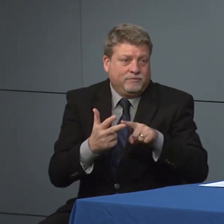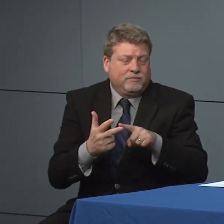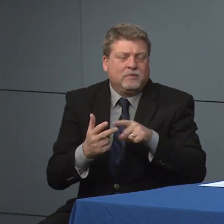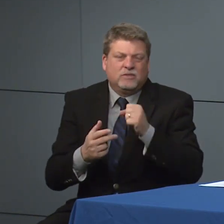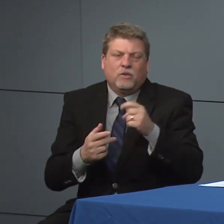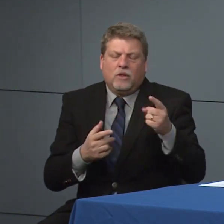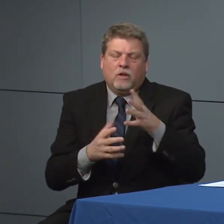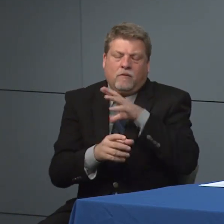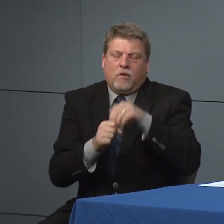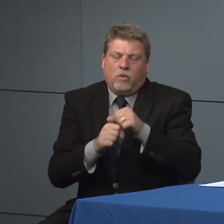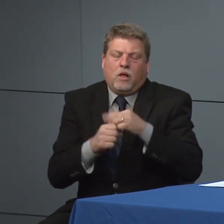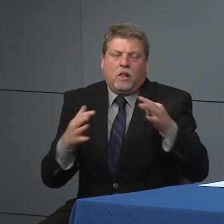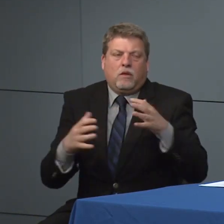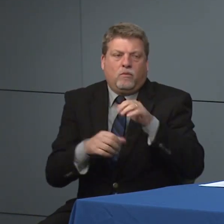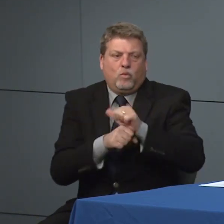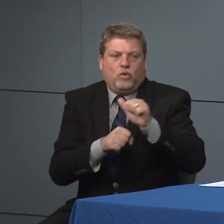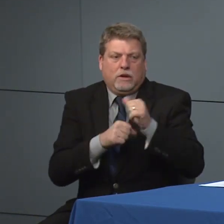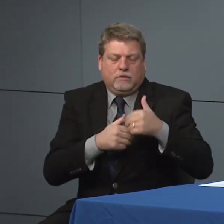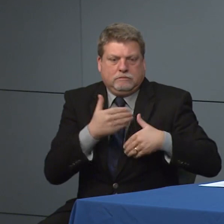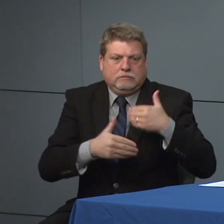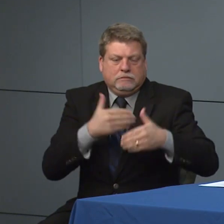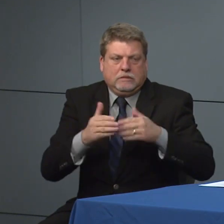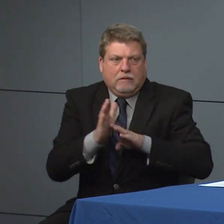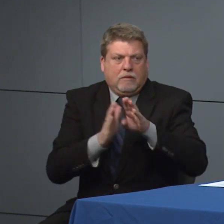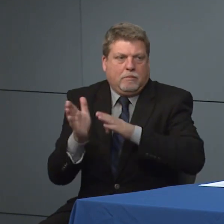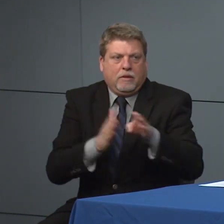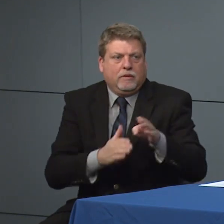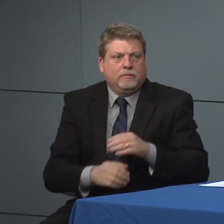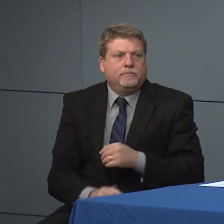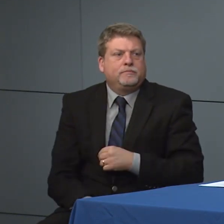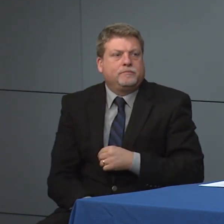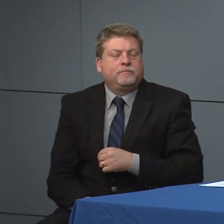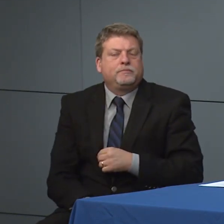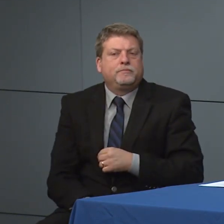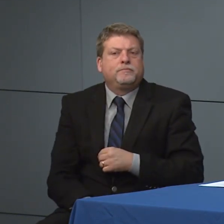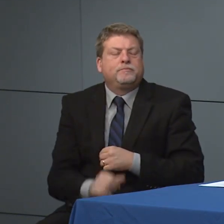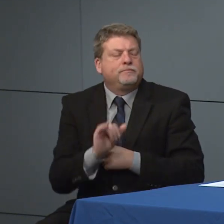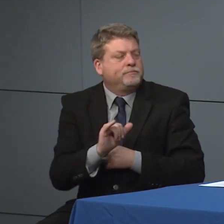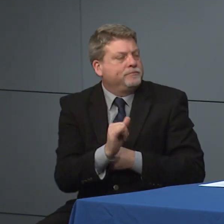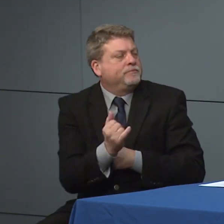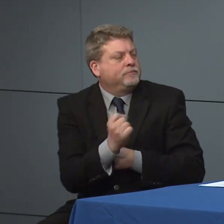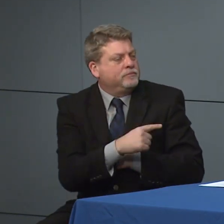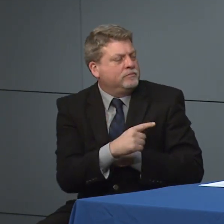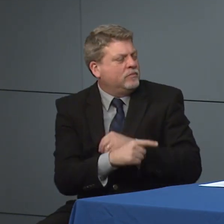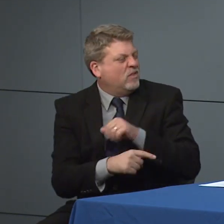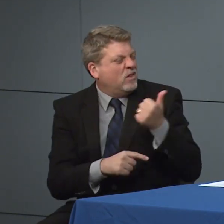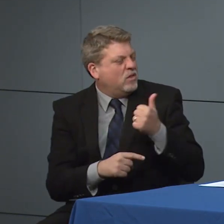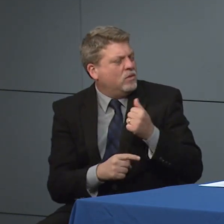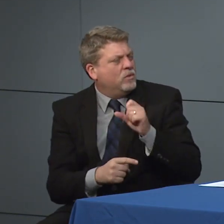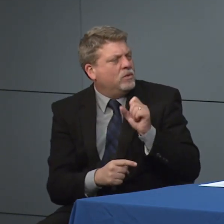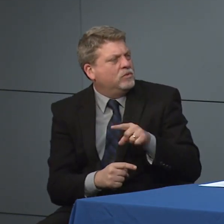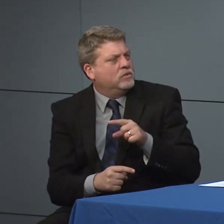through those support so we can place to families. The question in a different area is there anything going on